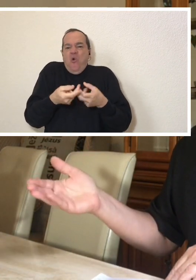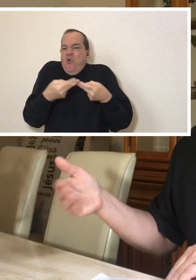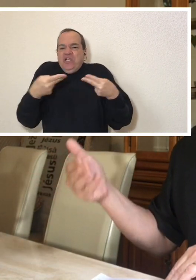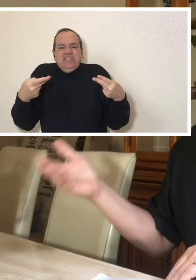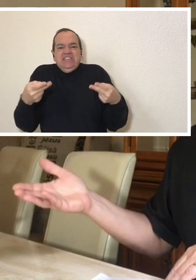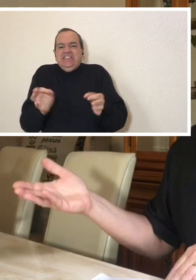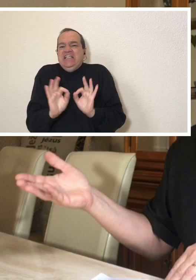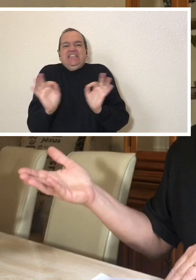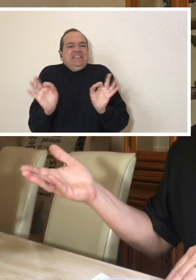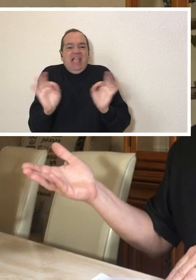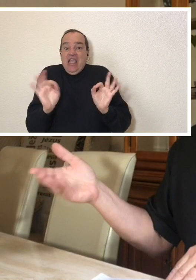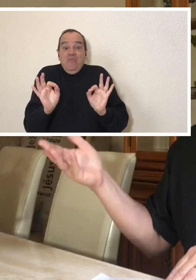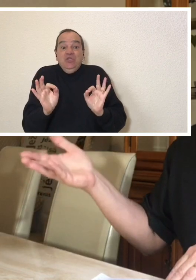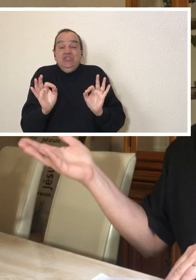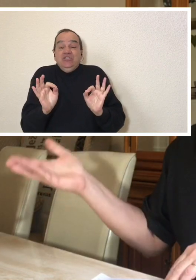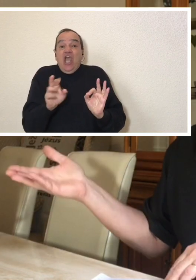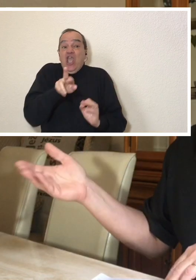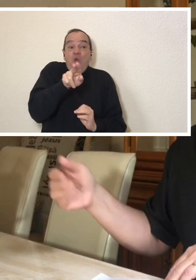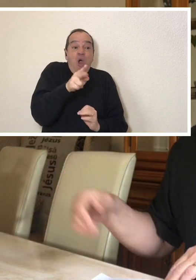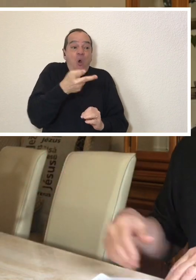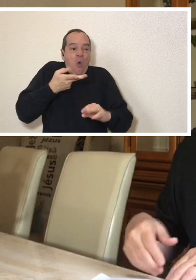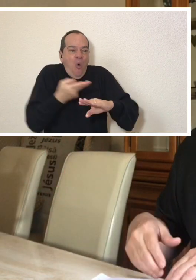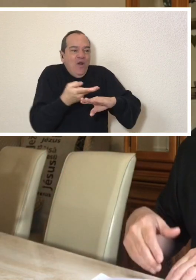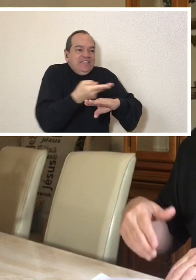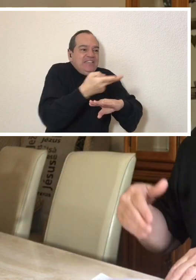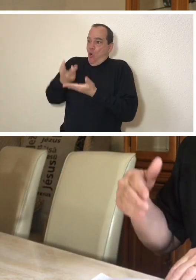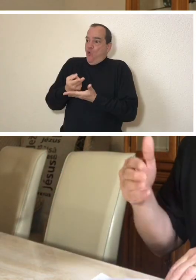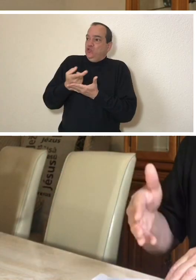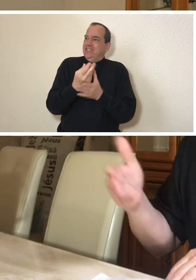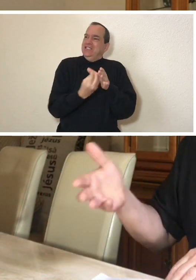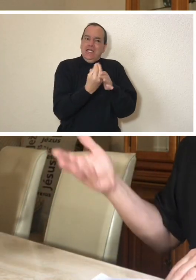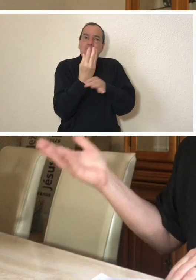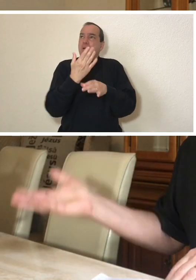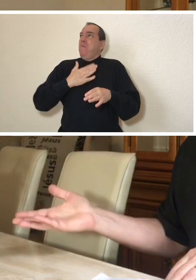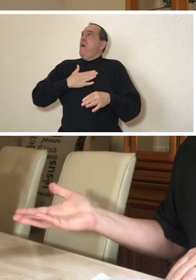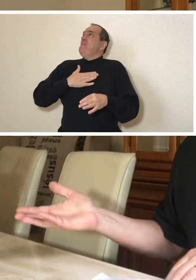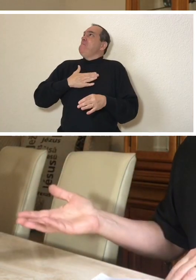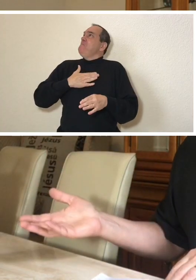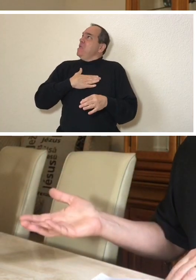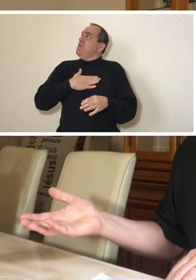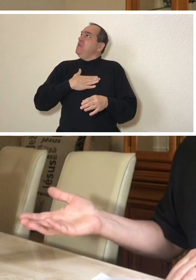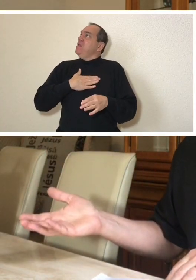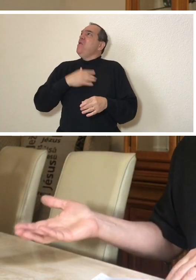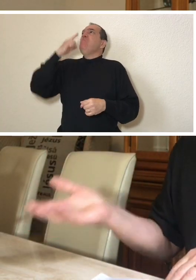does the little details like someone mowing the grass for me,